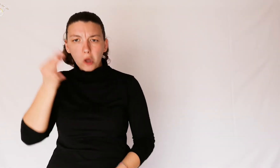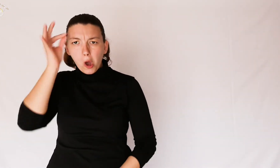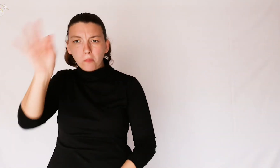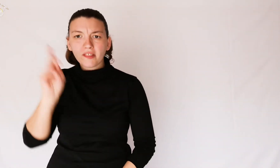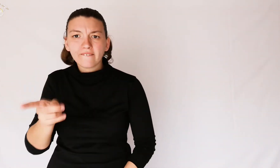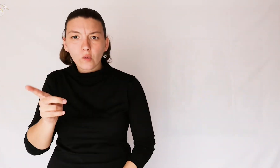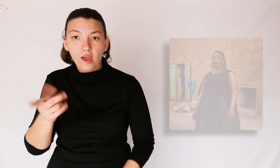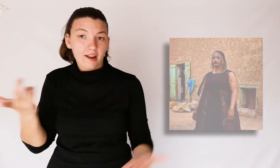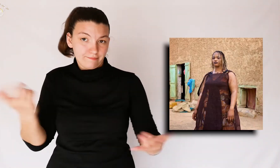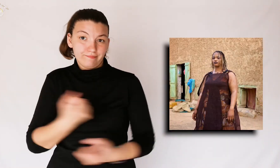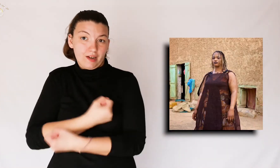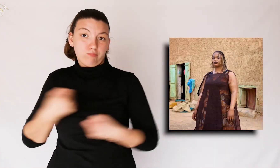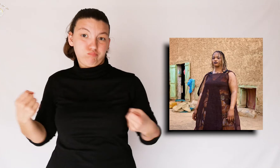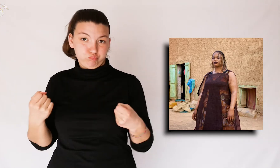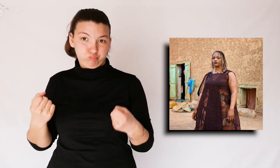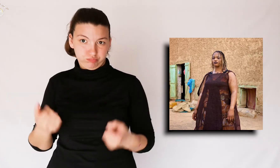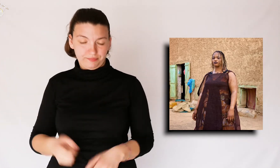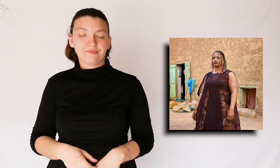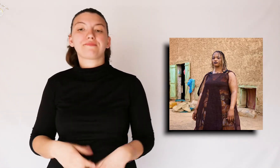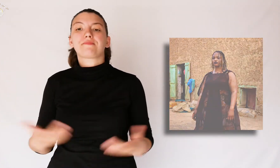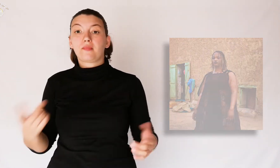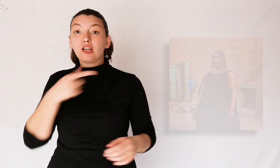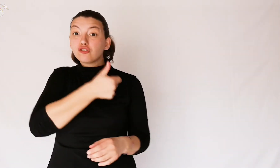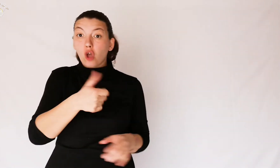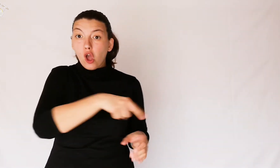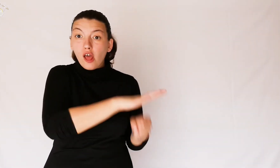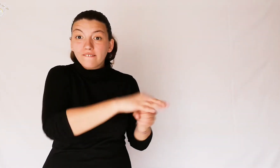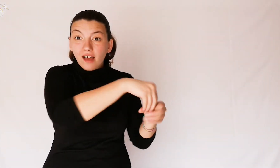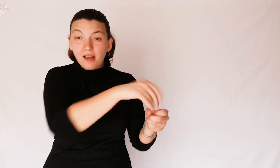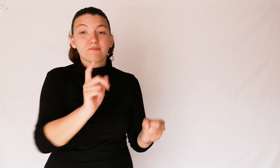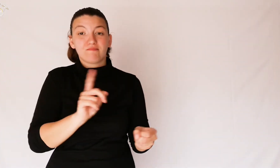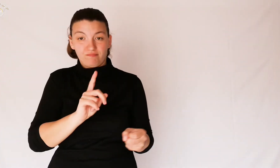The goal is to make them fat. It is not only used in families,